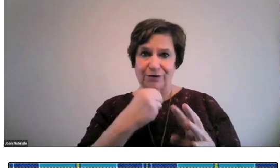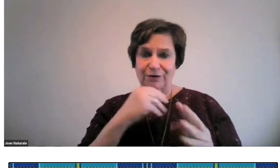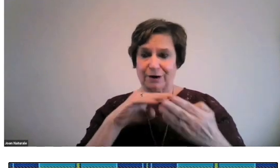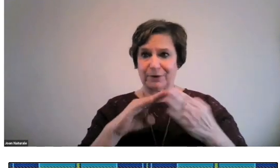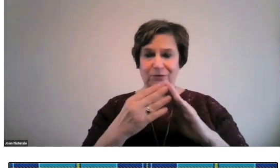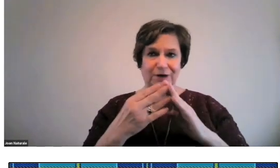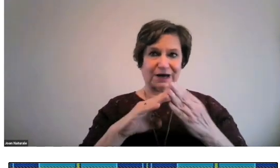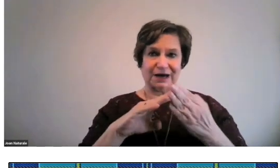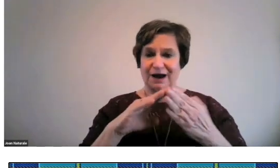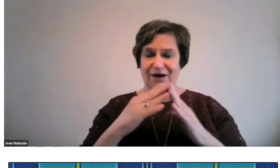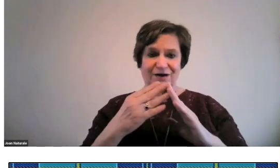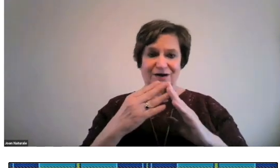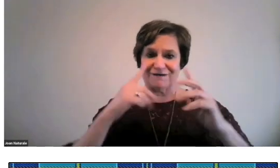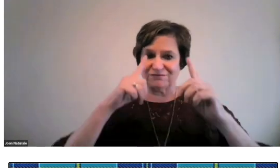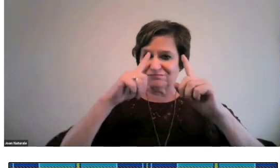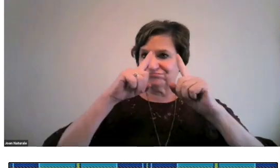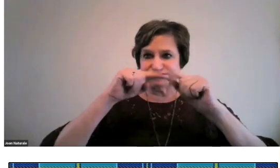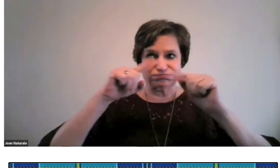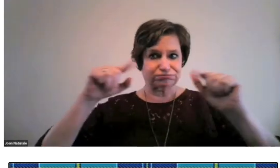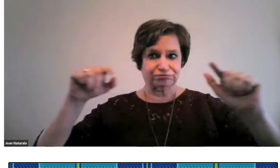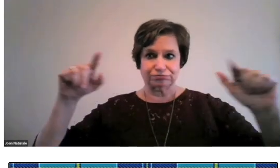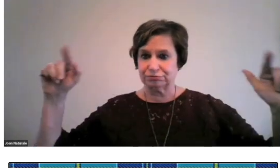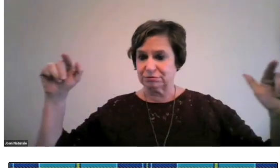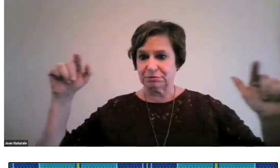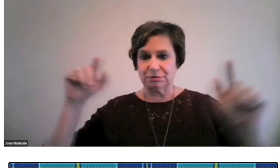The deaf community is a beautiful community